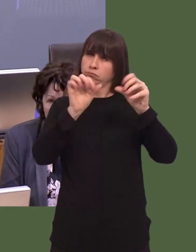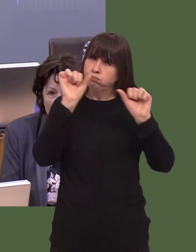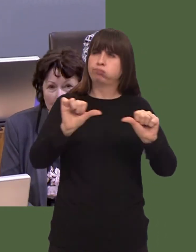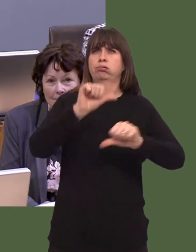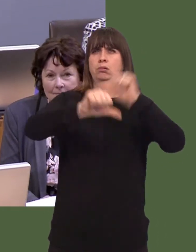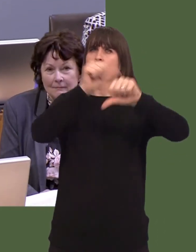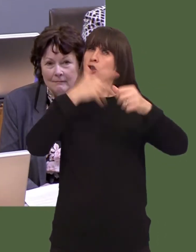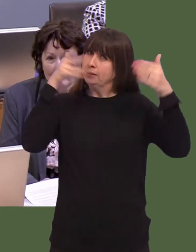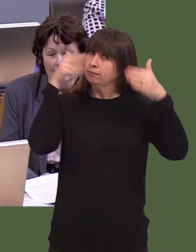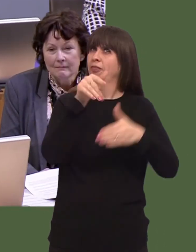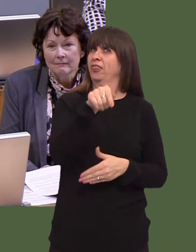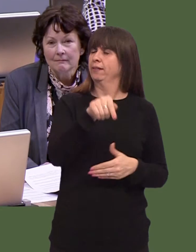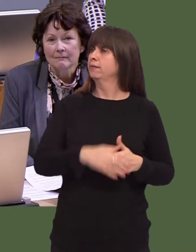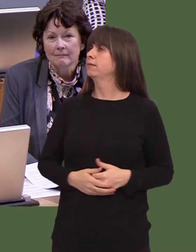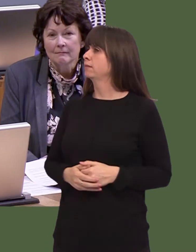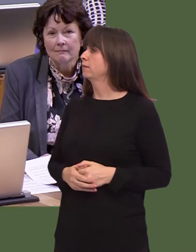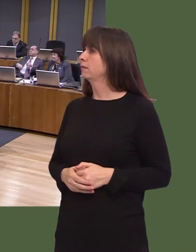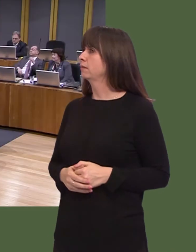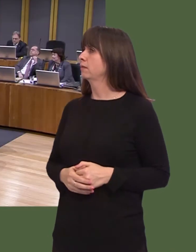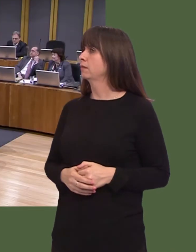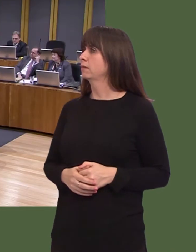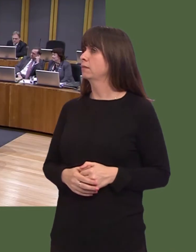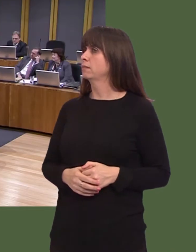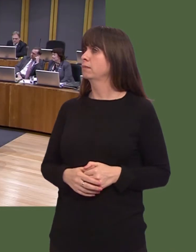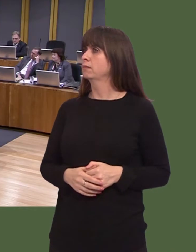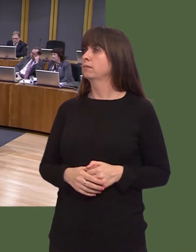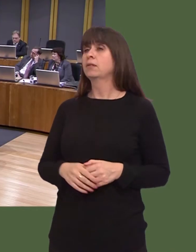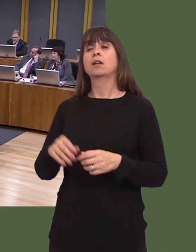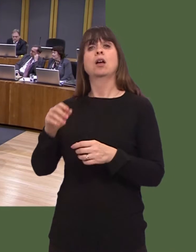Carwyn Jones: Over the next two years, following the triggering of article 50, there is a golden